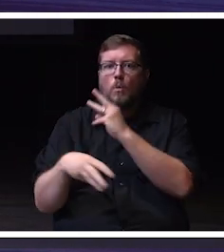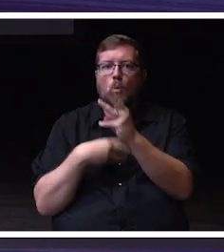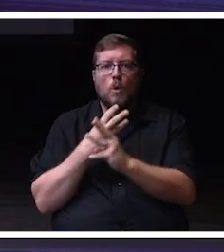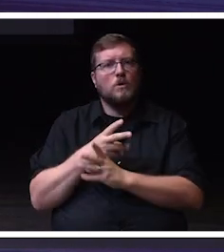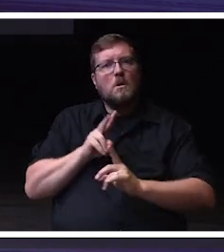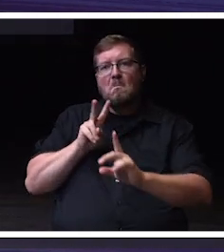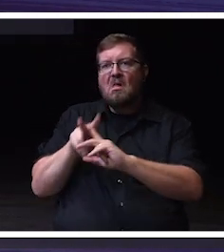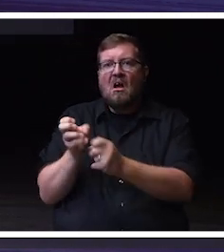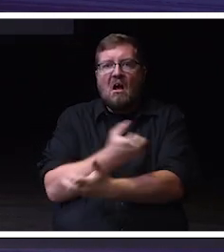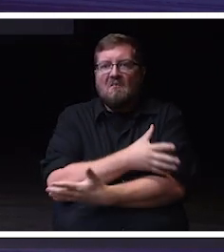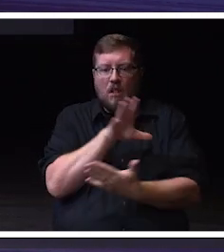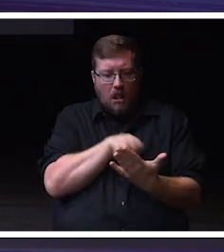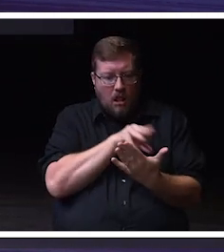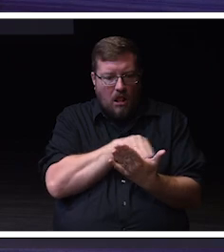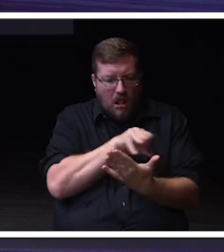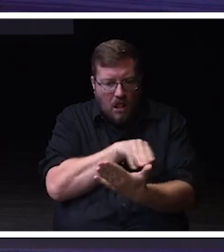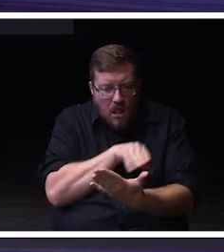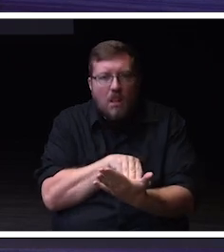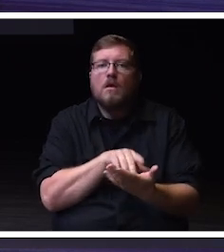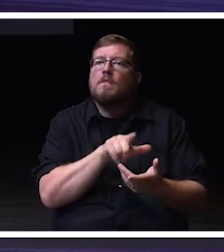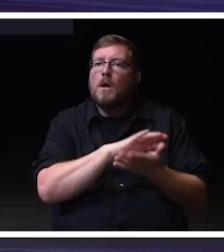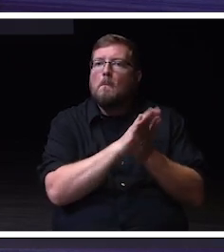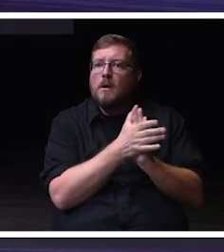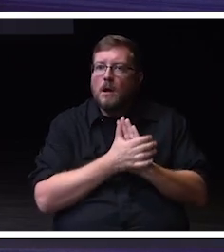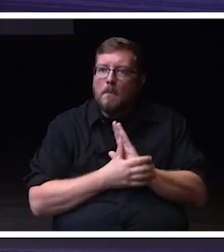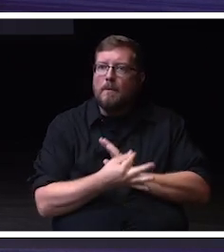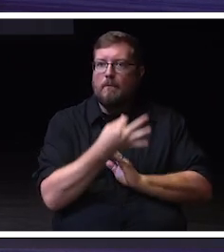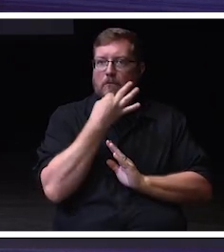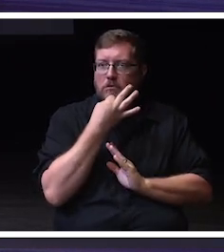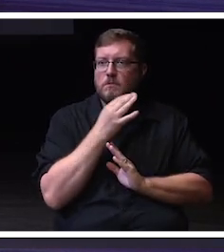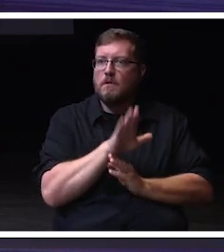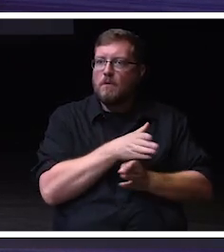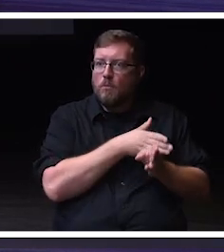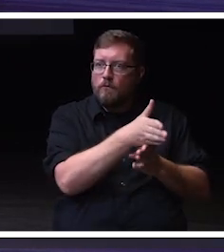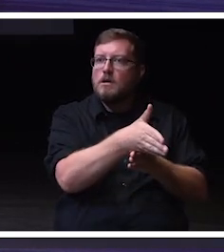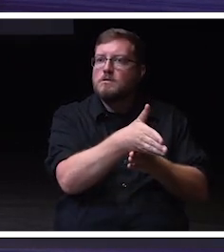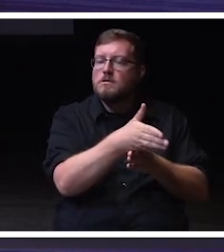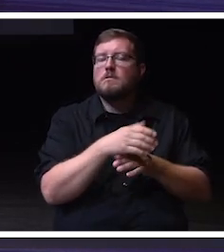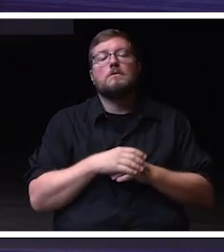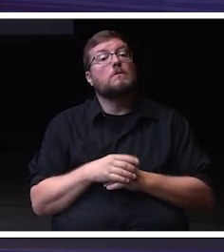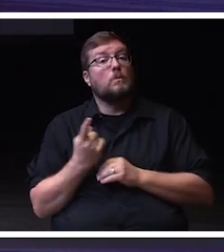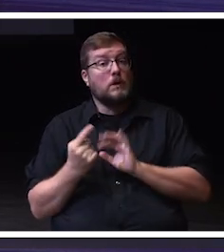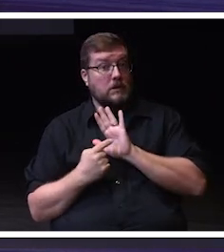to become subject matter experts in their field. An example of this was an employee.